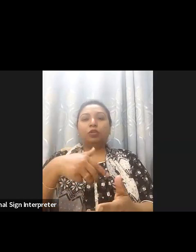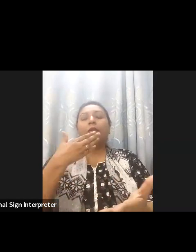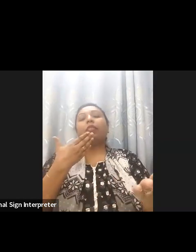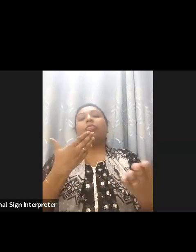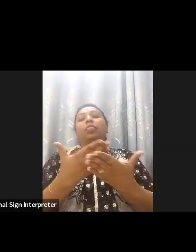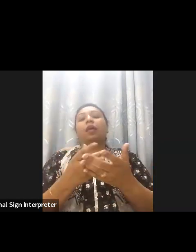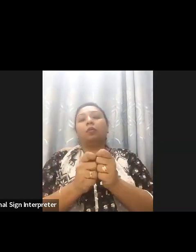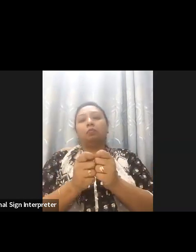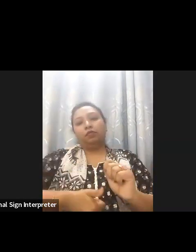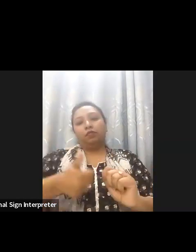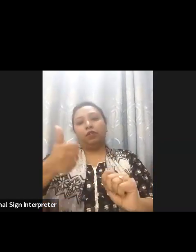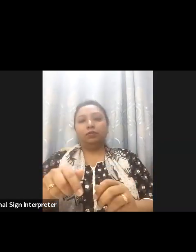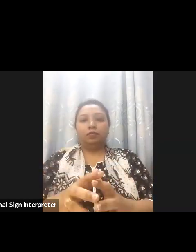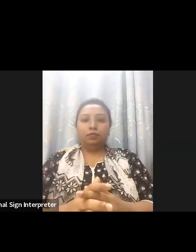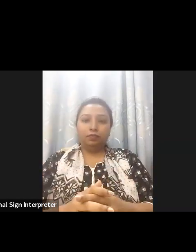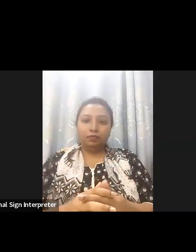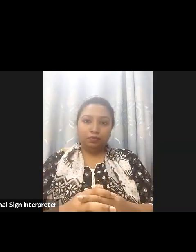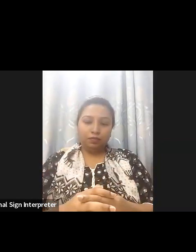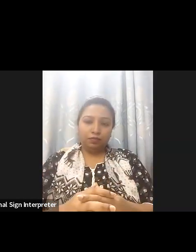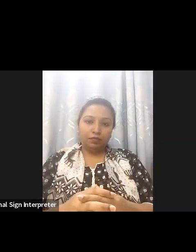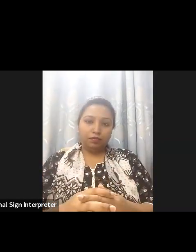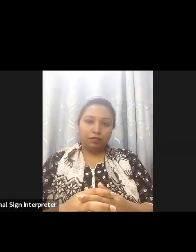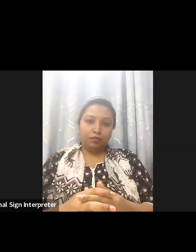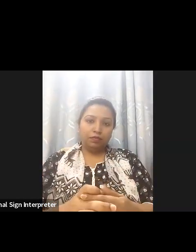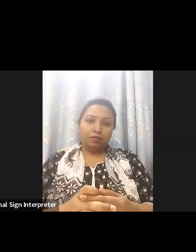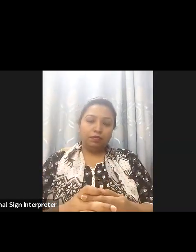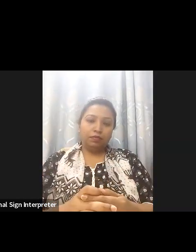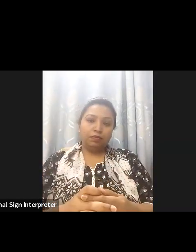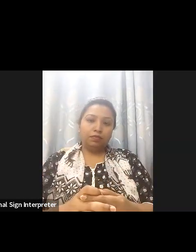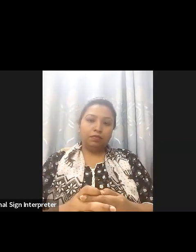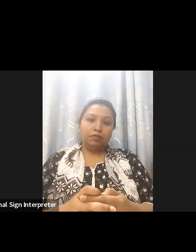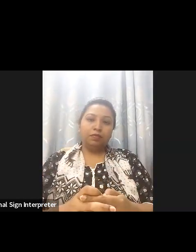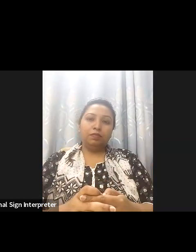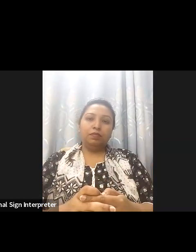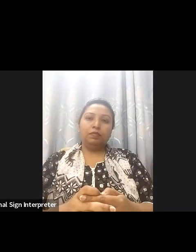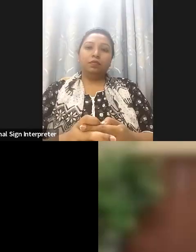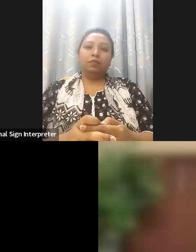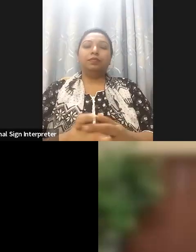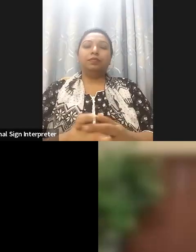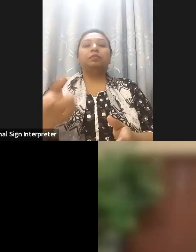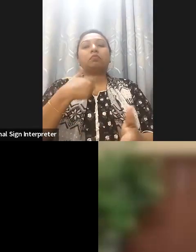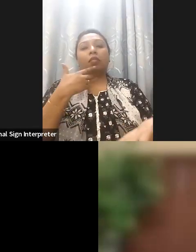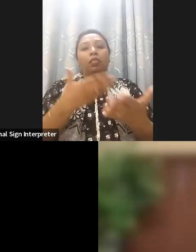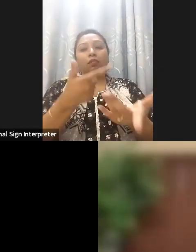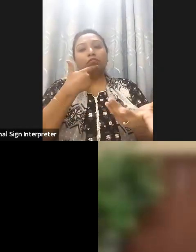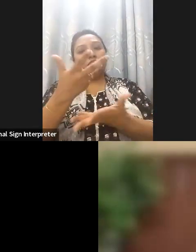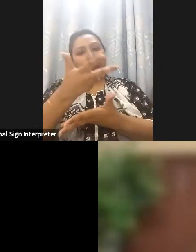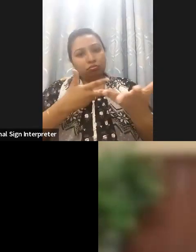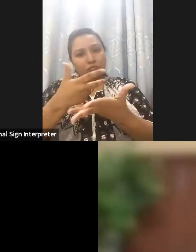Thank you Dr Duhem. It is really interesting how you share kudos to show us how all core related